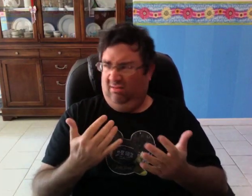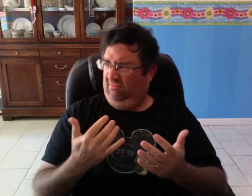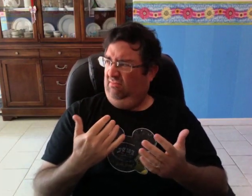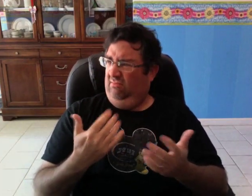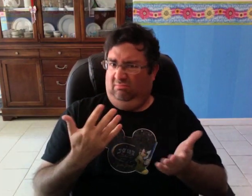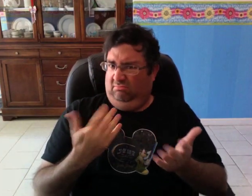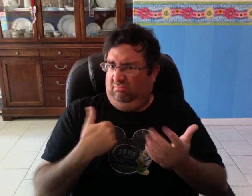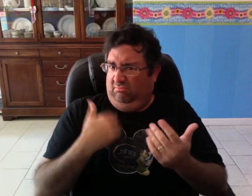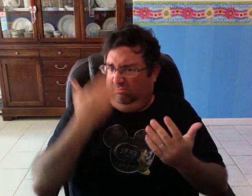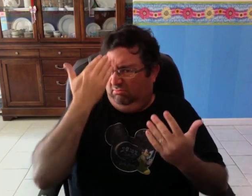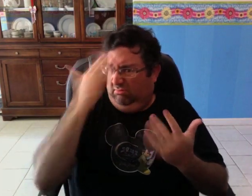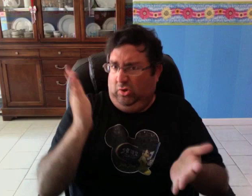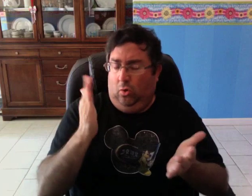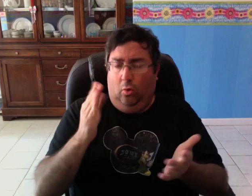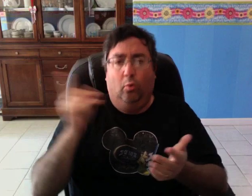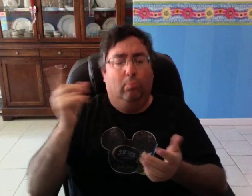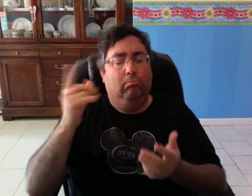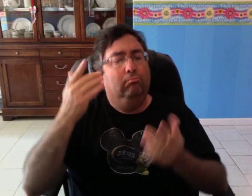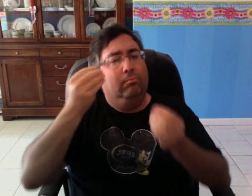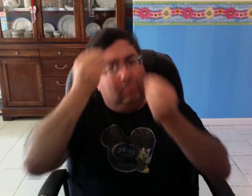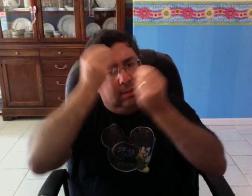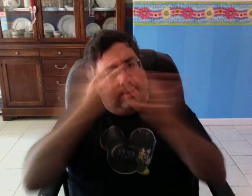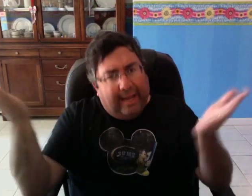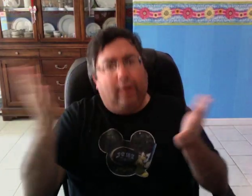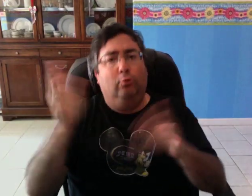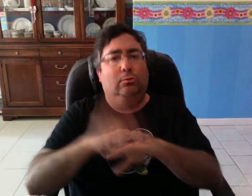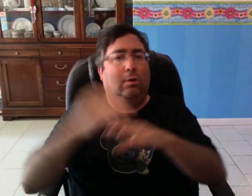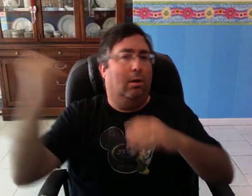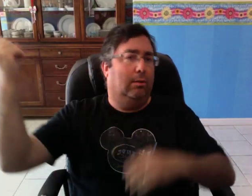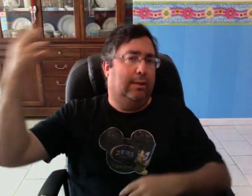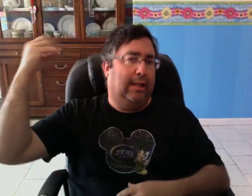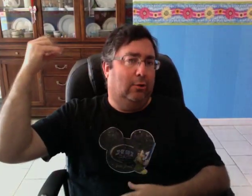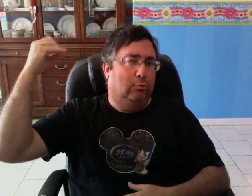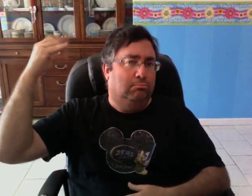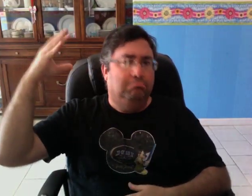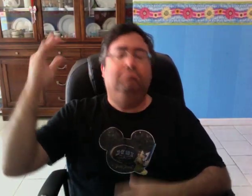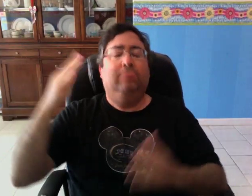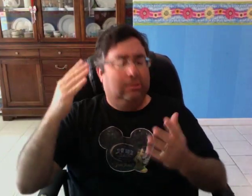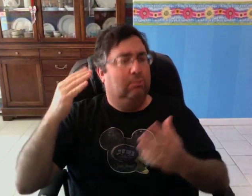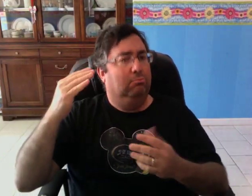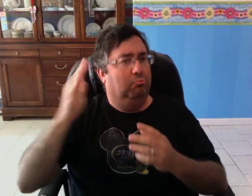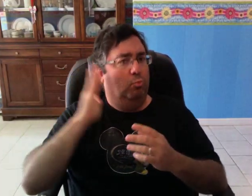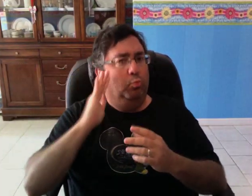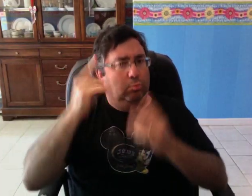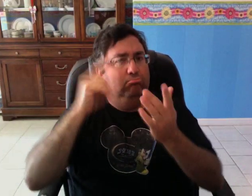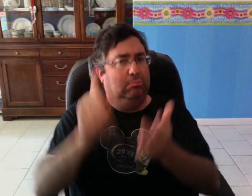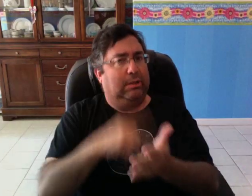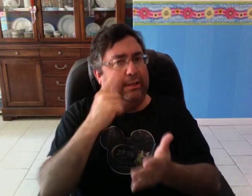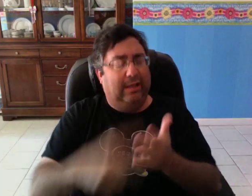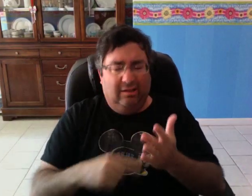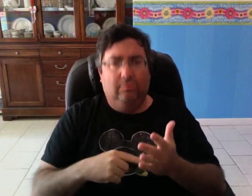I told him I hadn't known about it and he said it was announced on the loudspeaker.